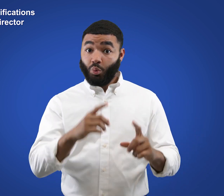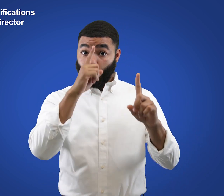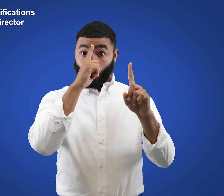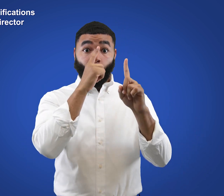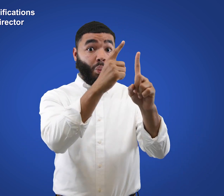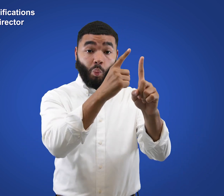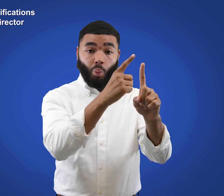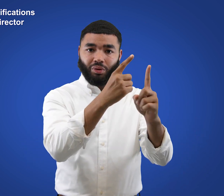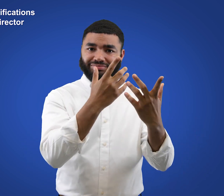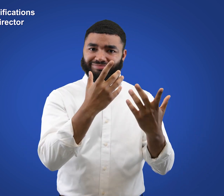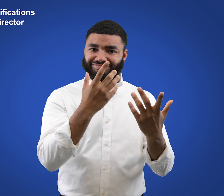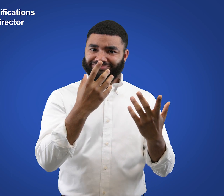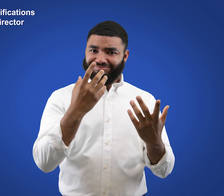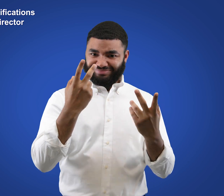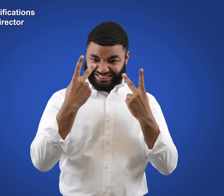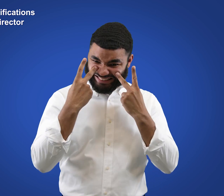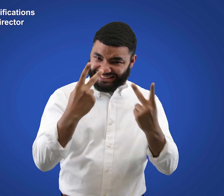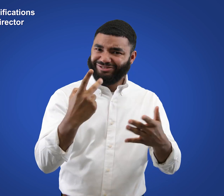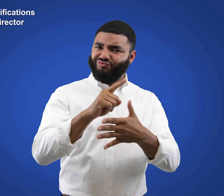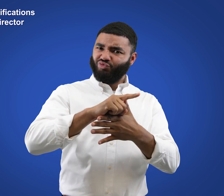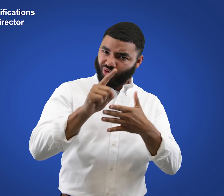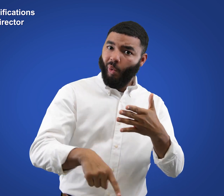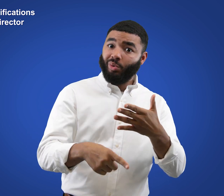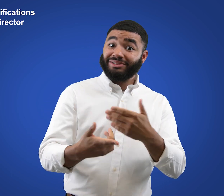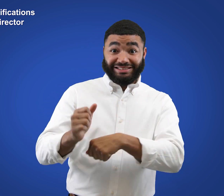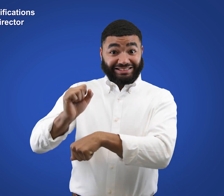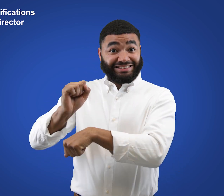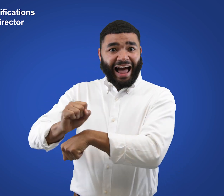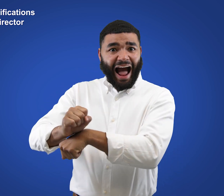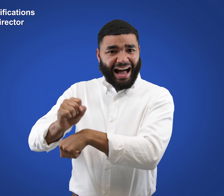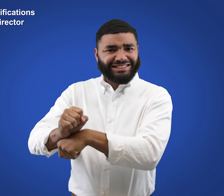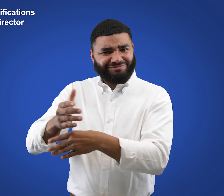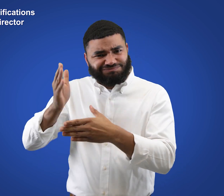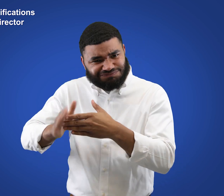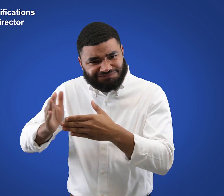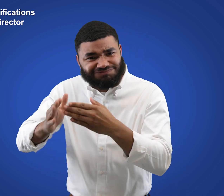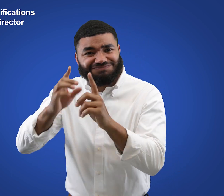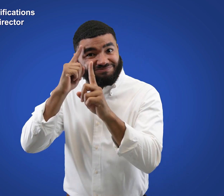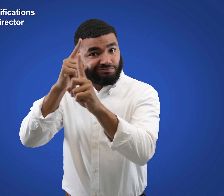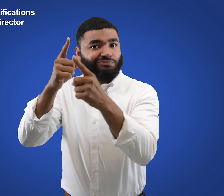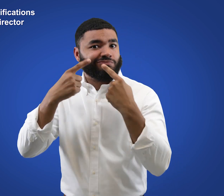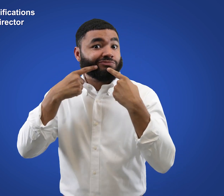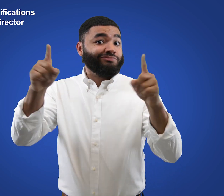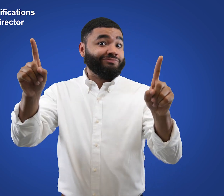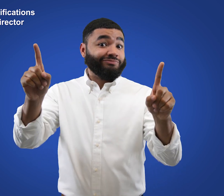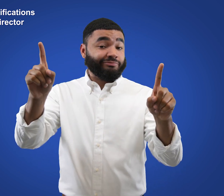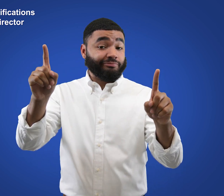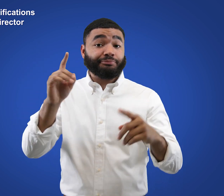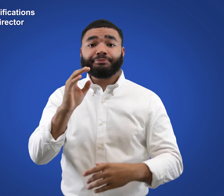Results-oriented, achievement-driven approach to tasks